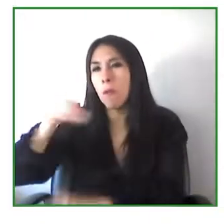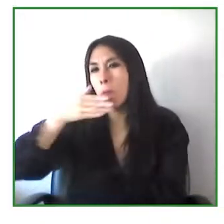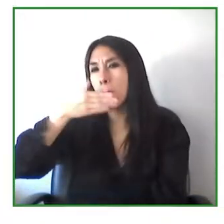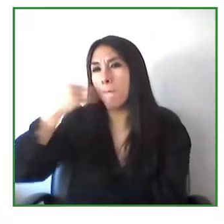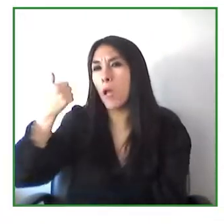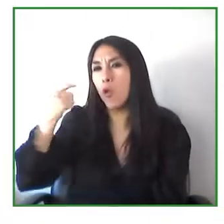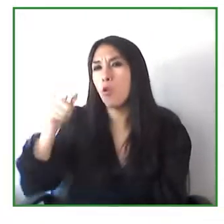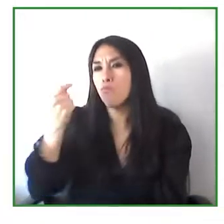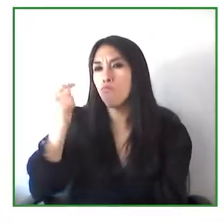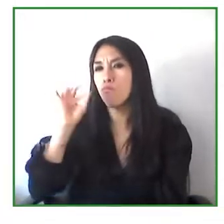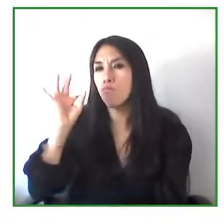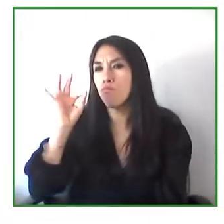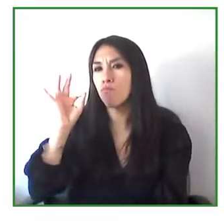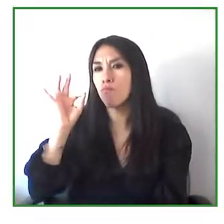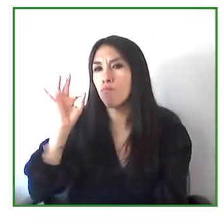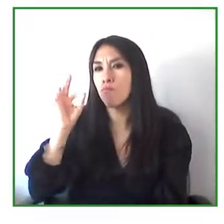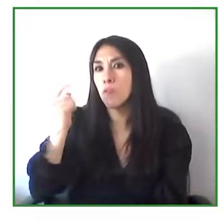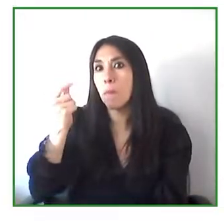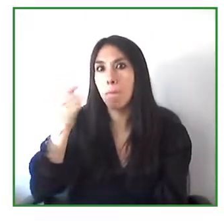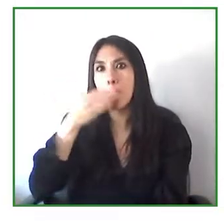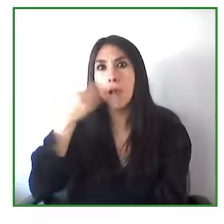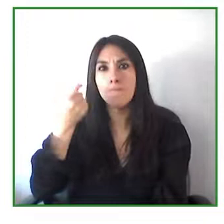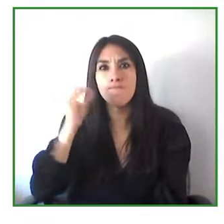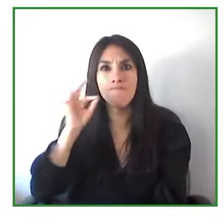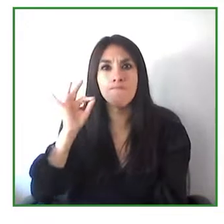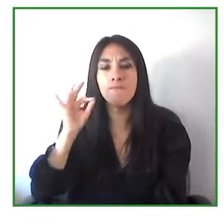that if I take those two examples for instance